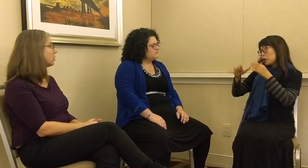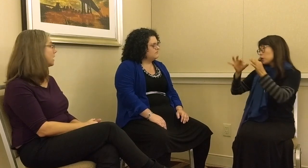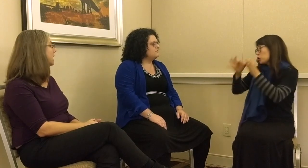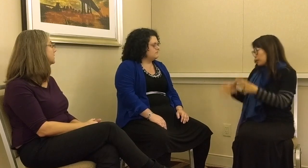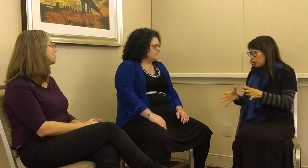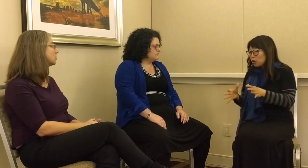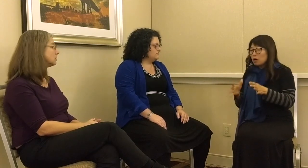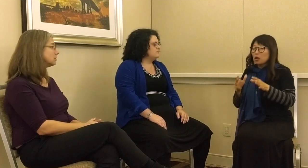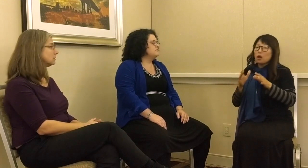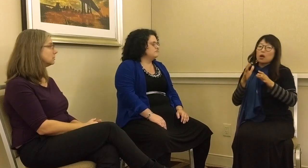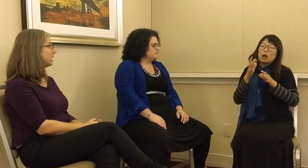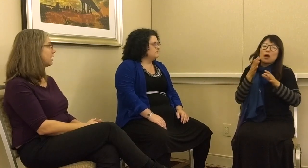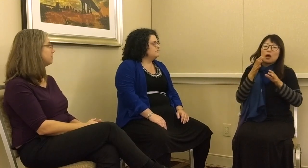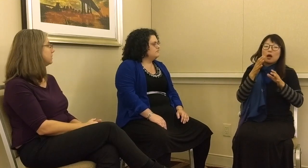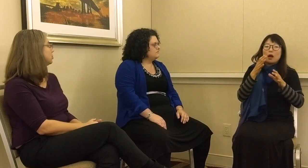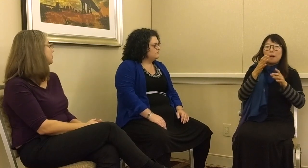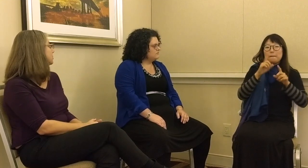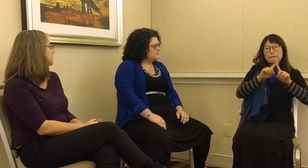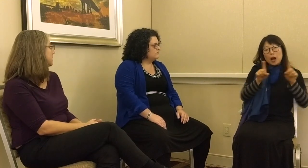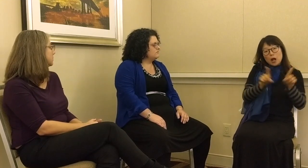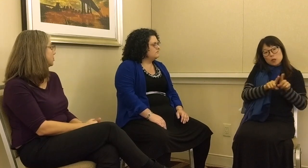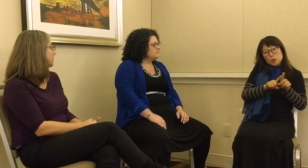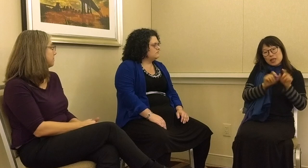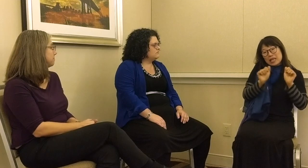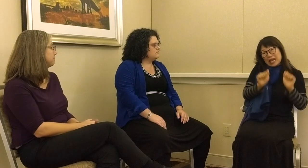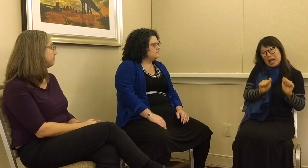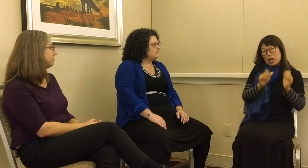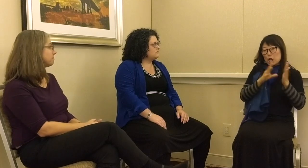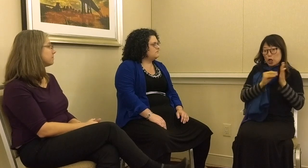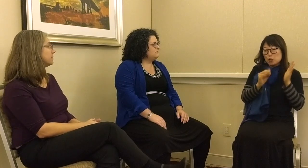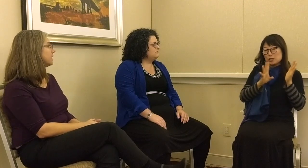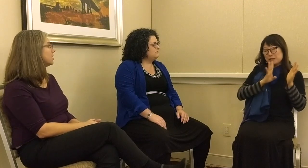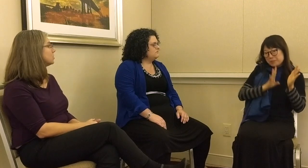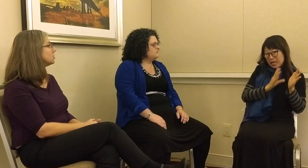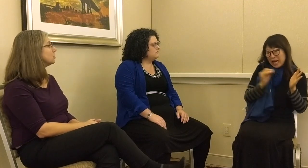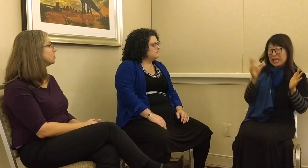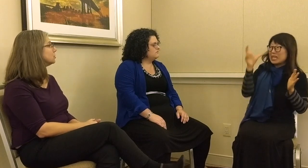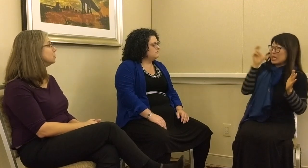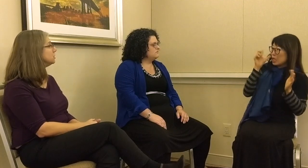can go to any school. We have interpreters available to them. They can also learn to